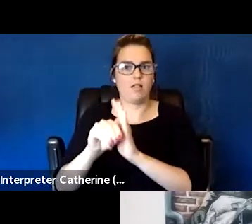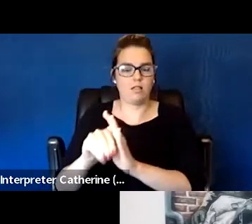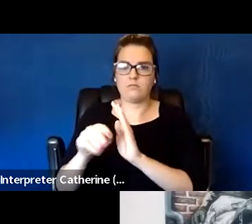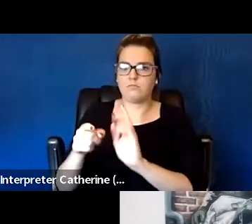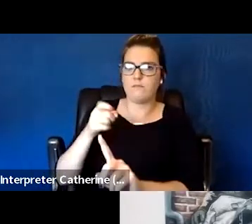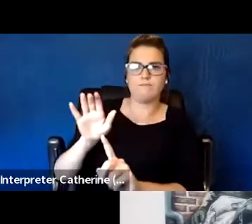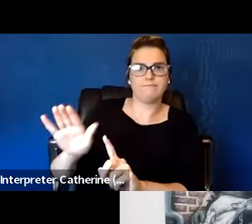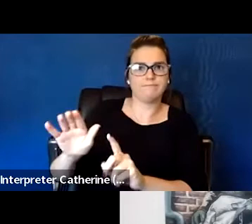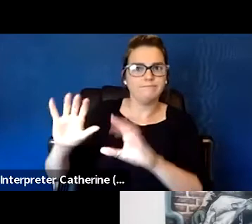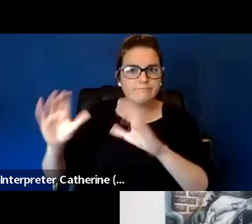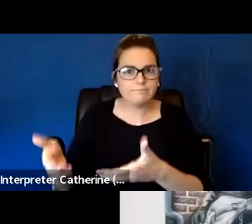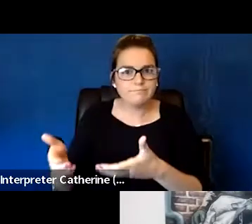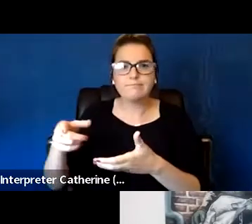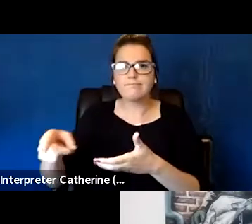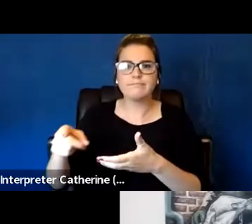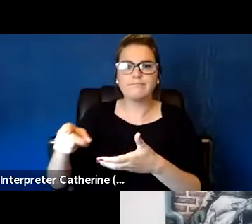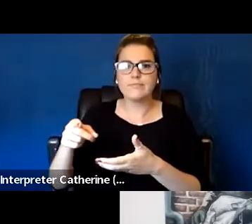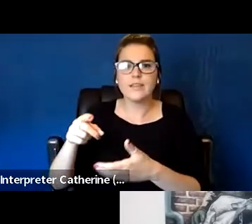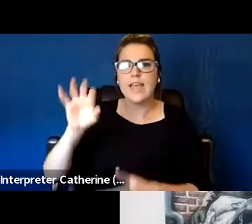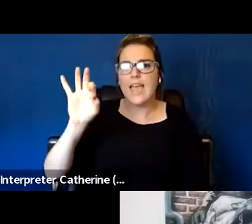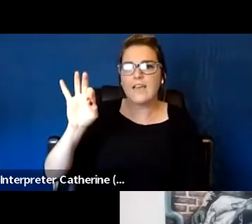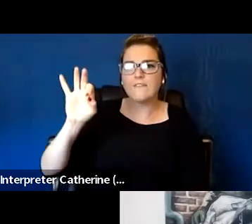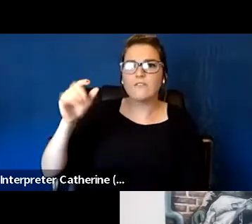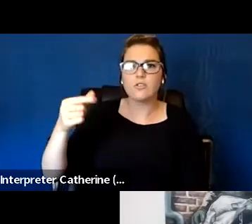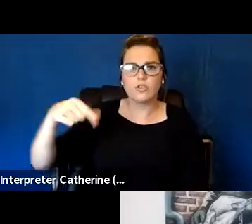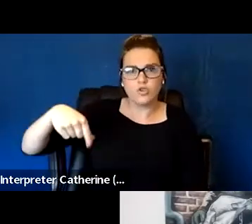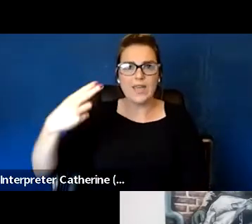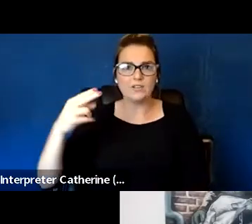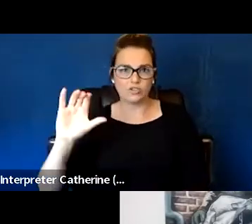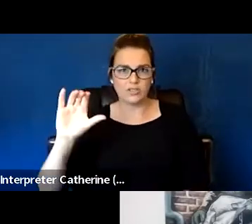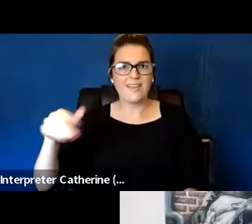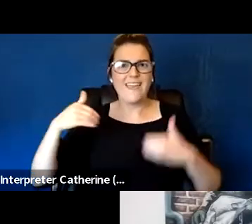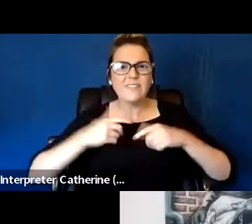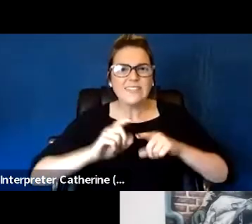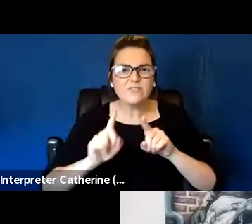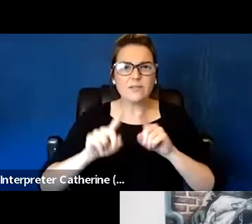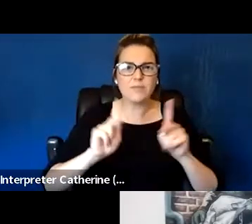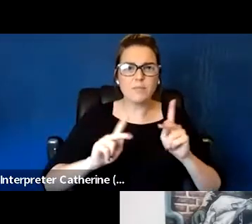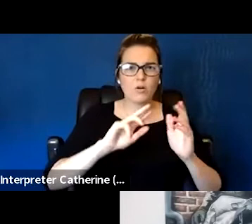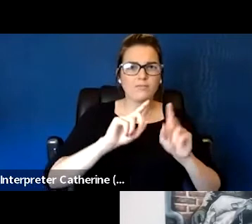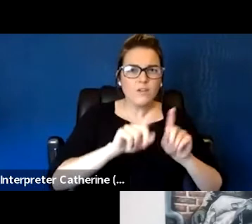which includes some substance abuse support, some mental health support, sometimes there's a job component.